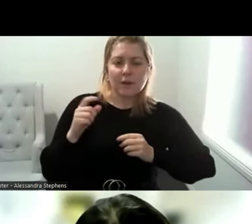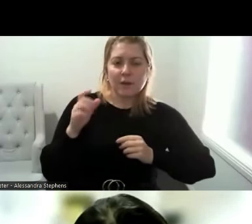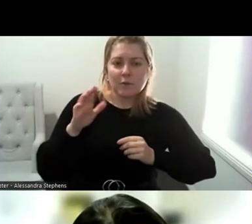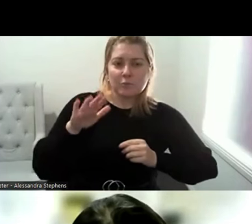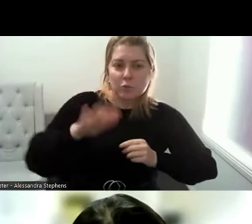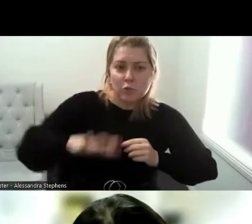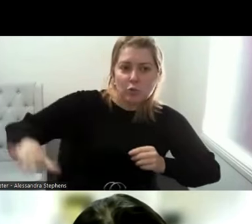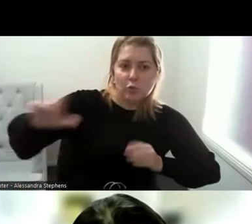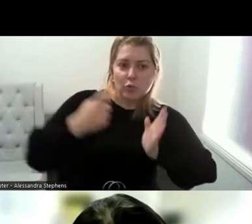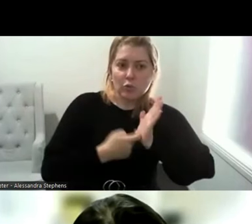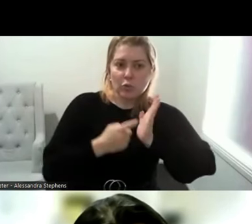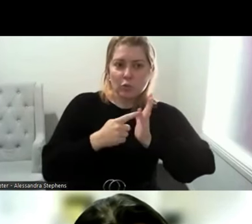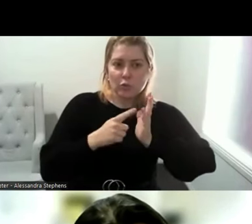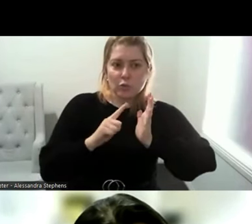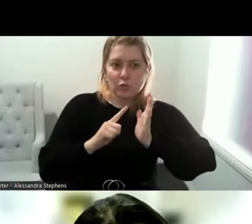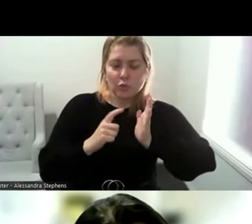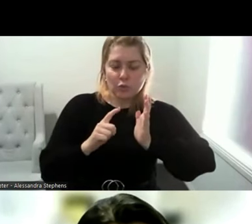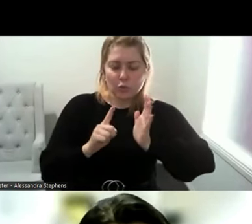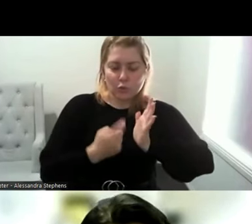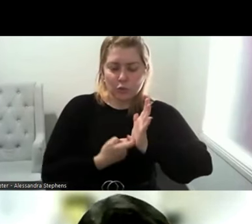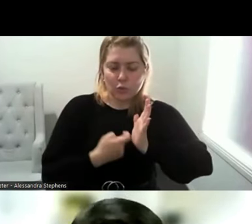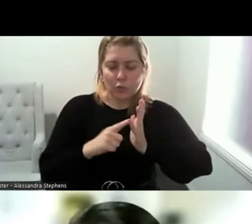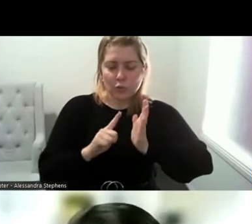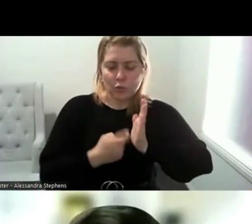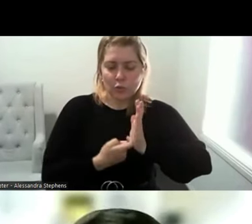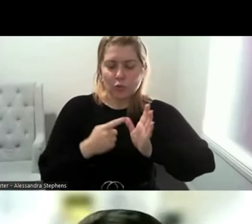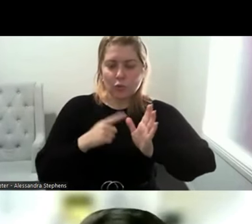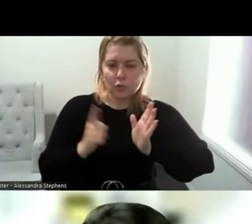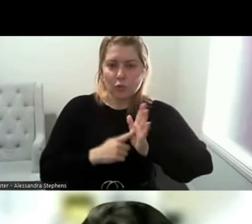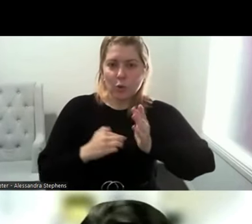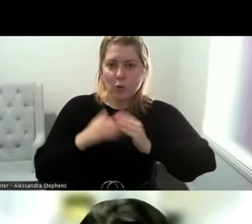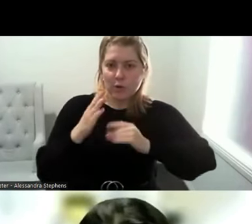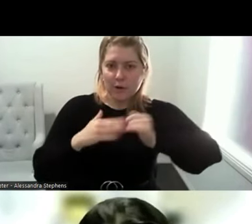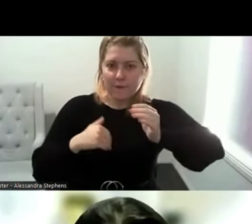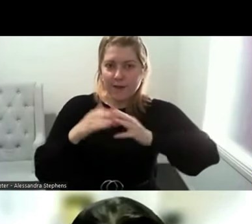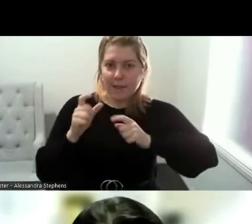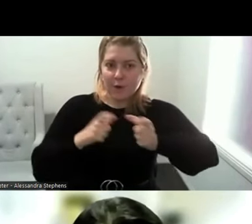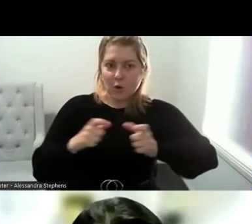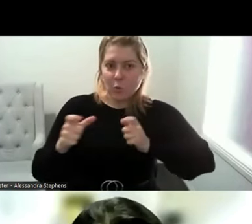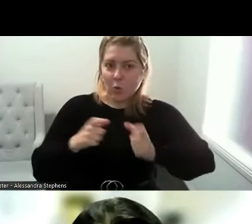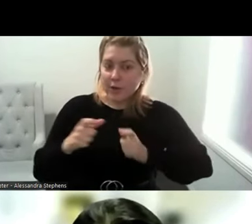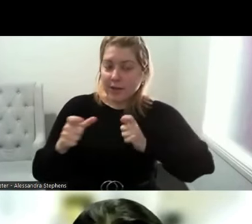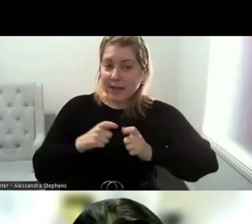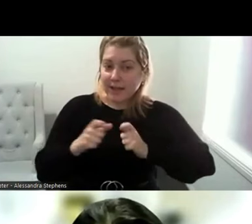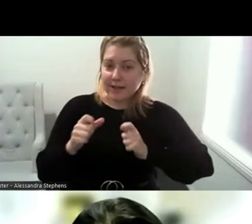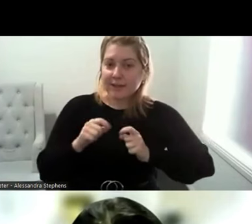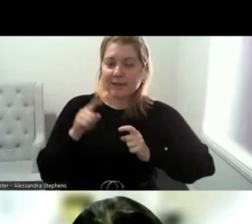Affairs Council Victoria, really is passionate about empowering the next generation and hailing